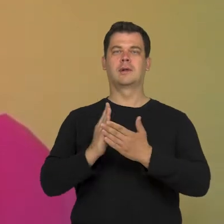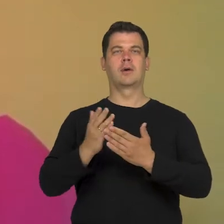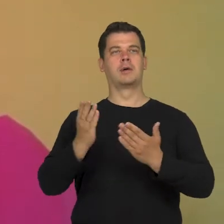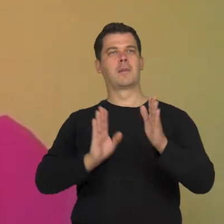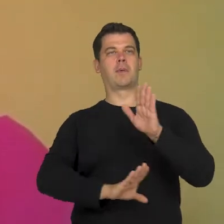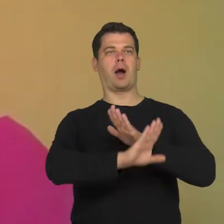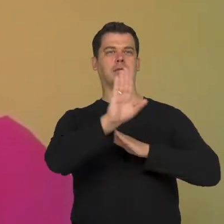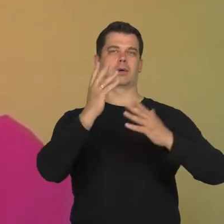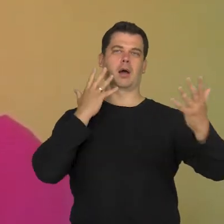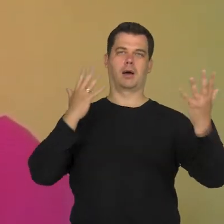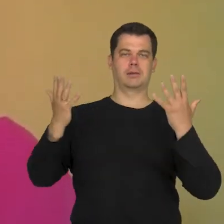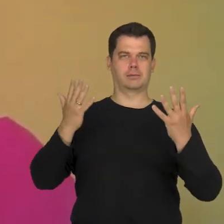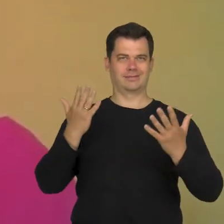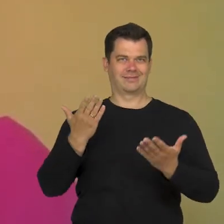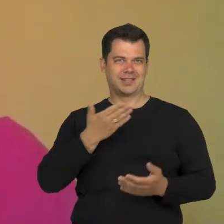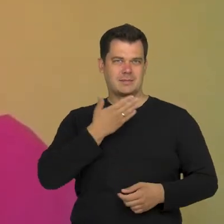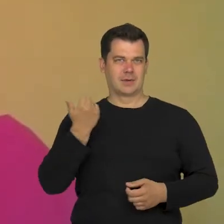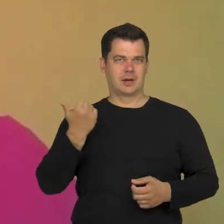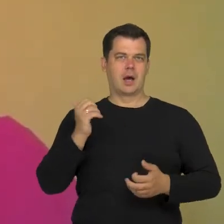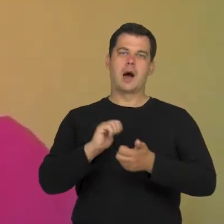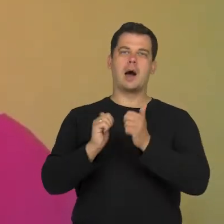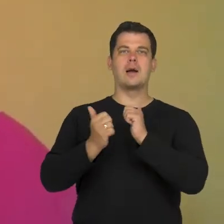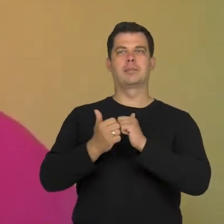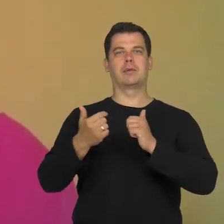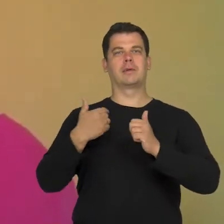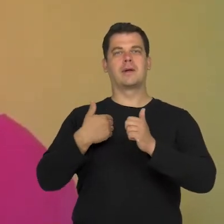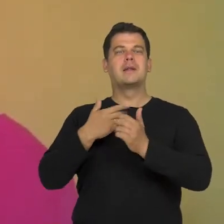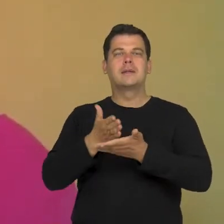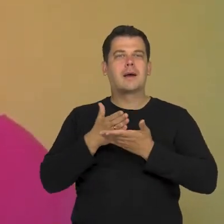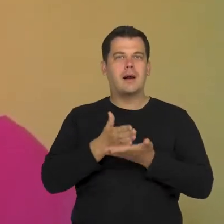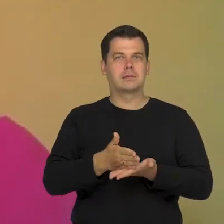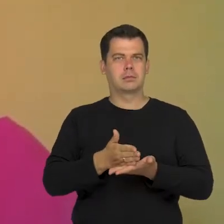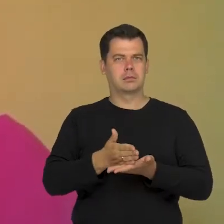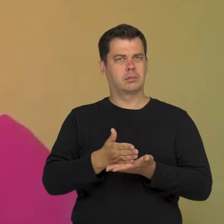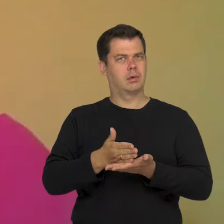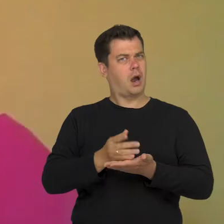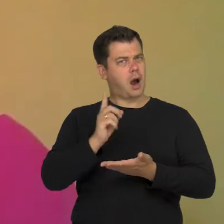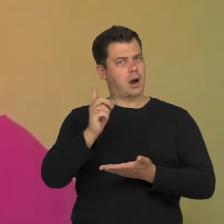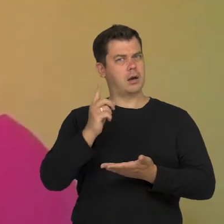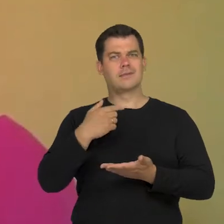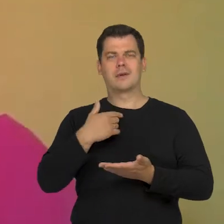or a person who can't get by but I'm rather a diverse person